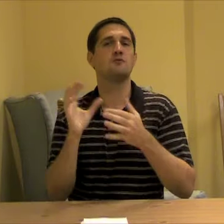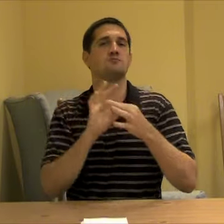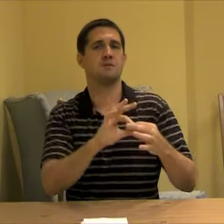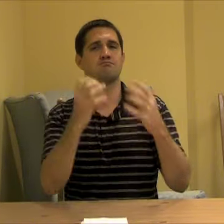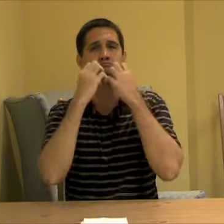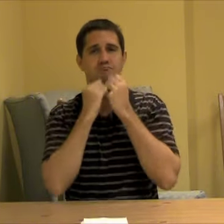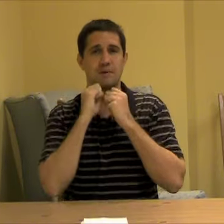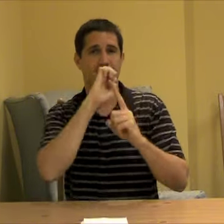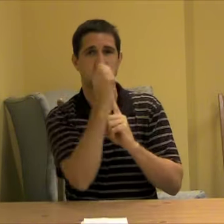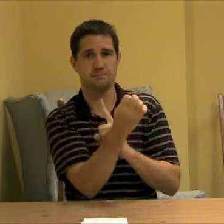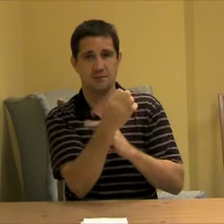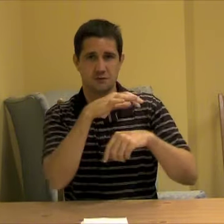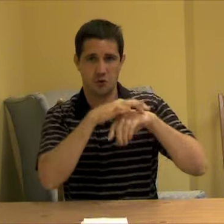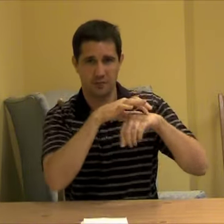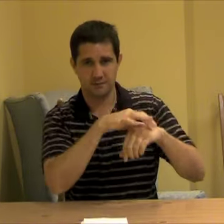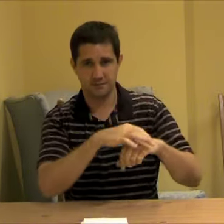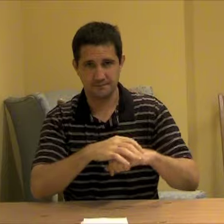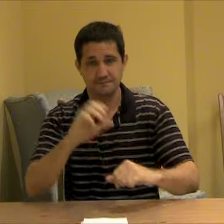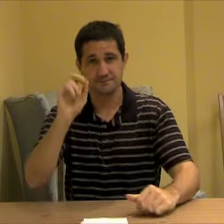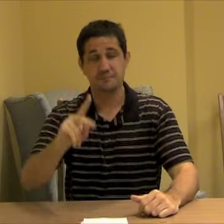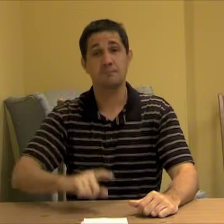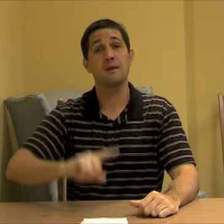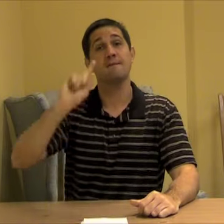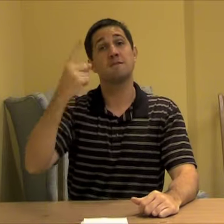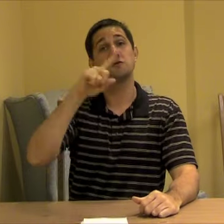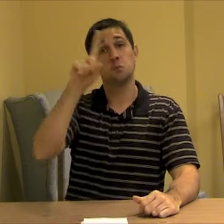how you can save the environment.